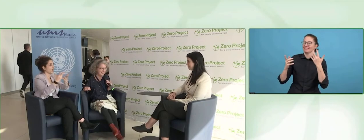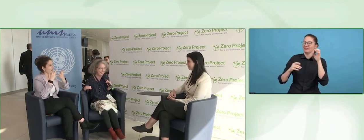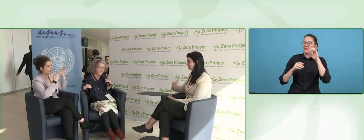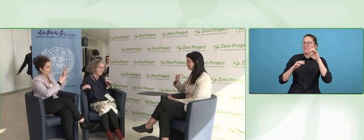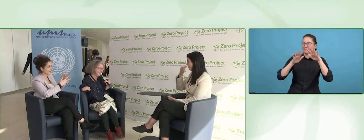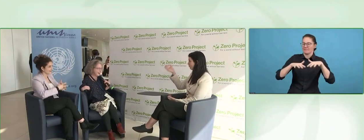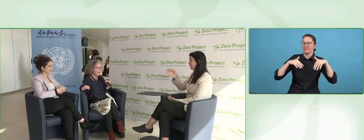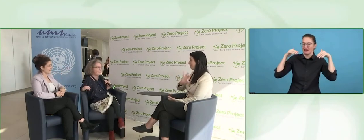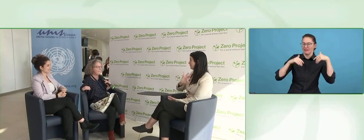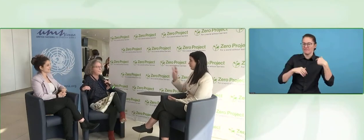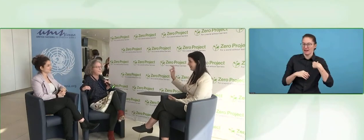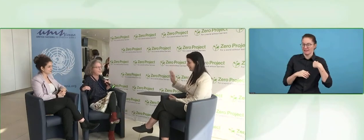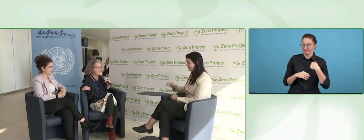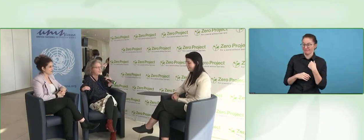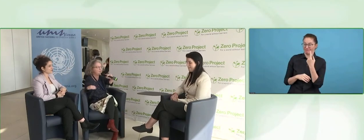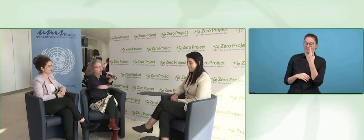It is a good question.